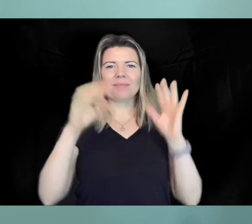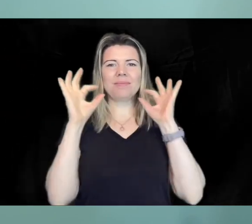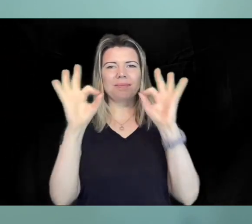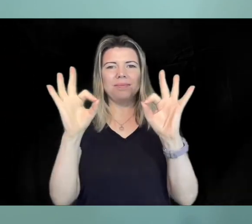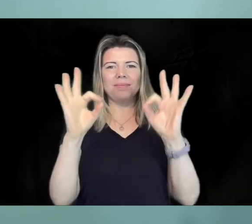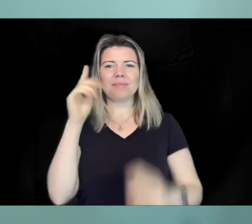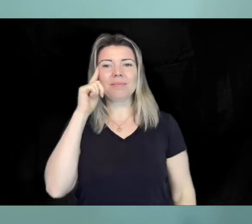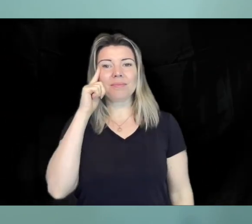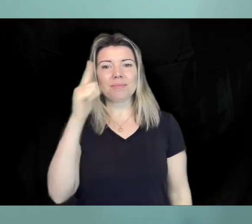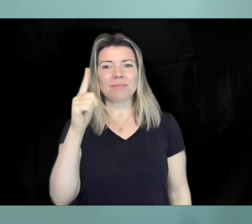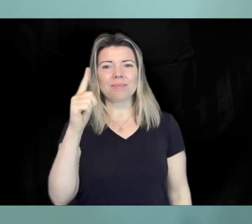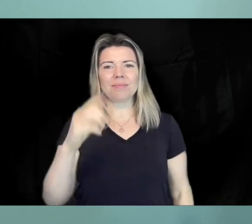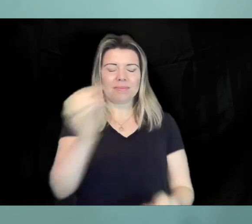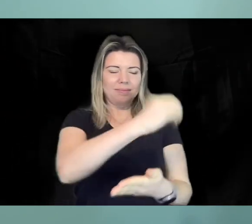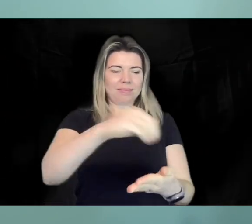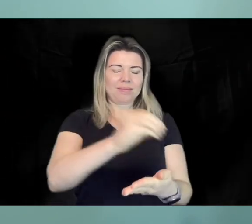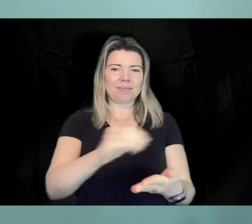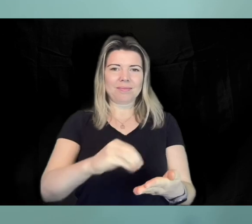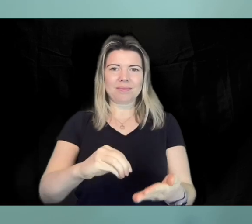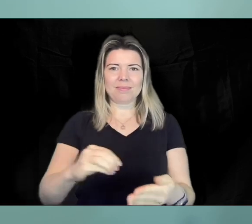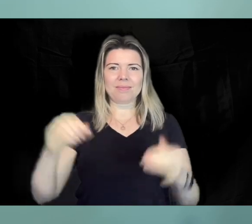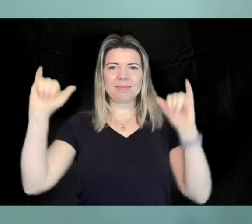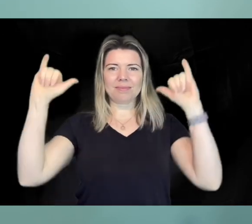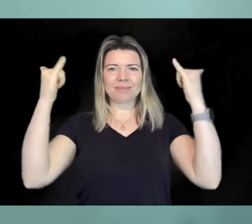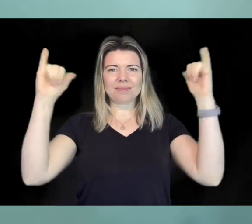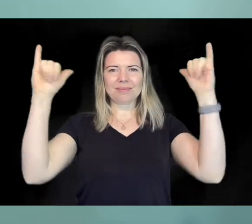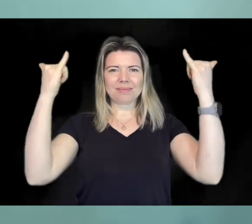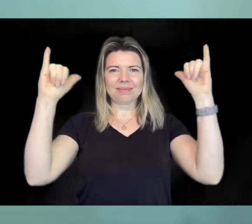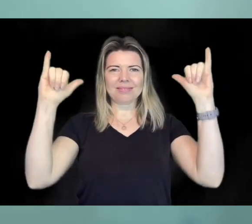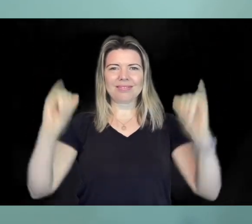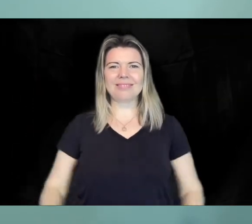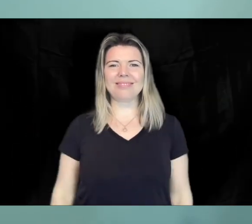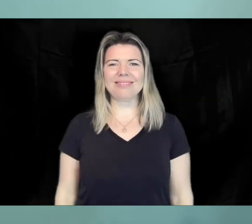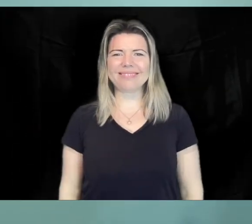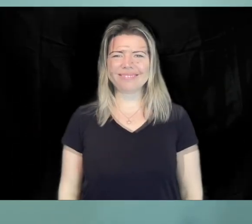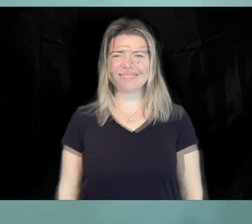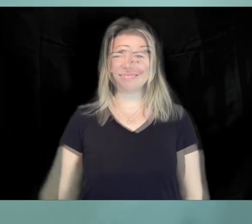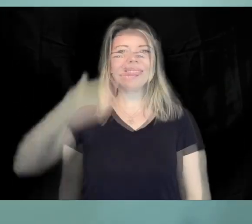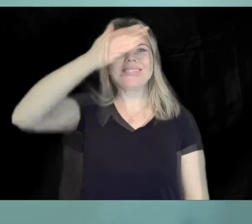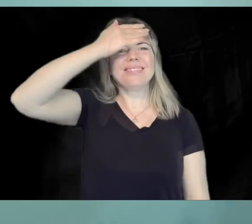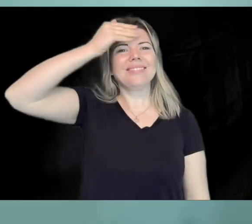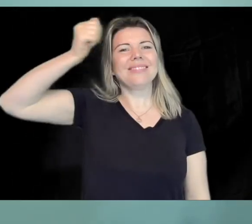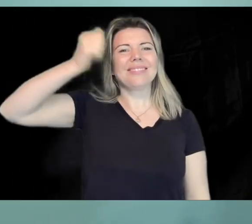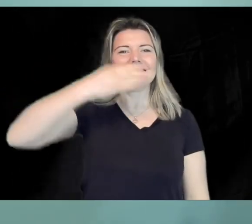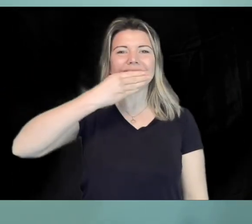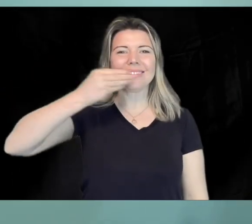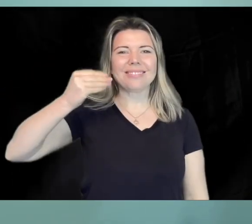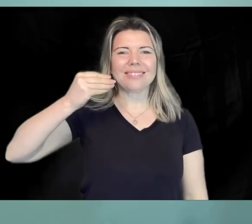them to see their designs being celebrated by the masses at an event with George in attendance. Last